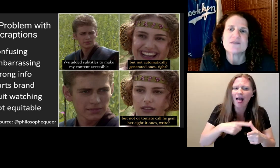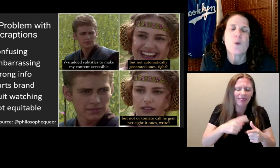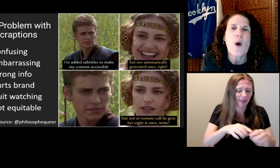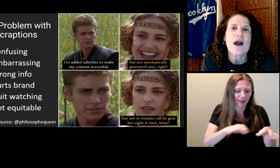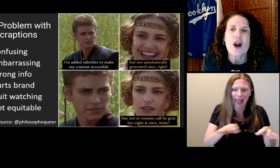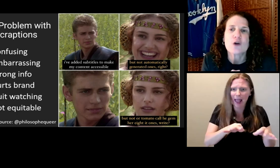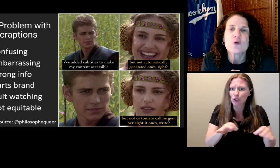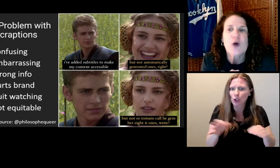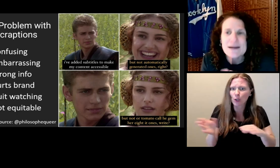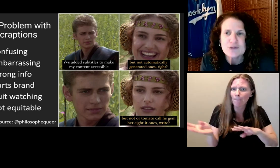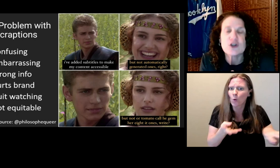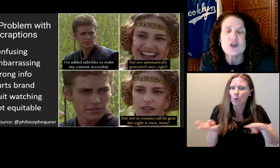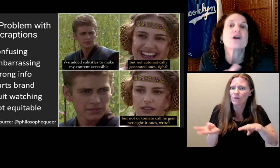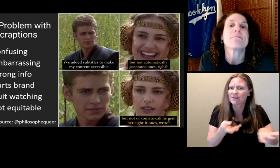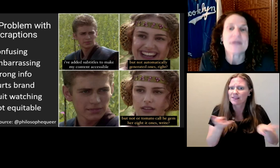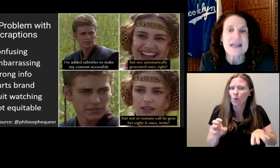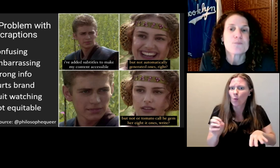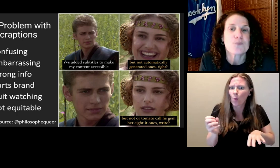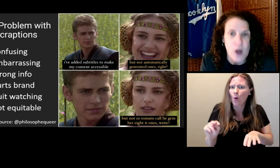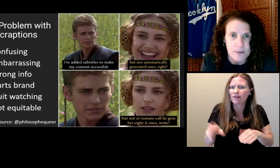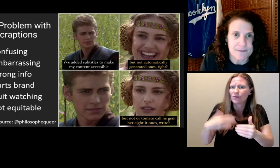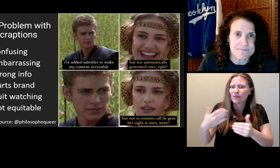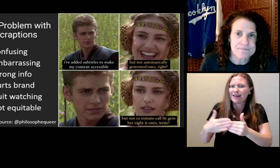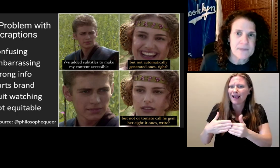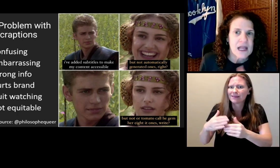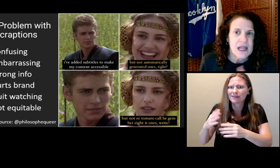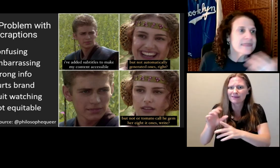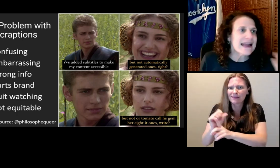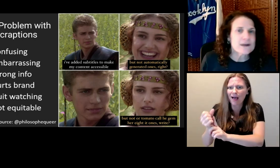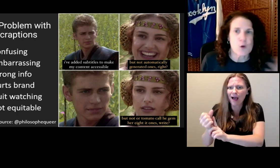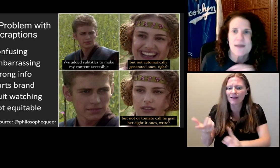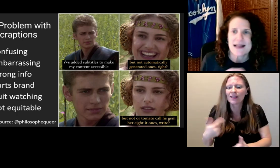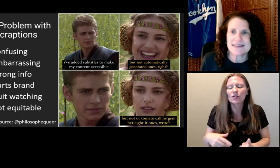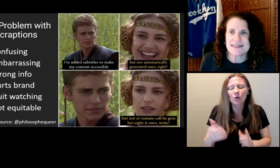Autocraptions are a big problem. They don't make sense.